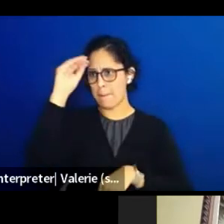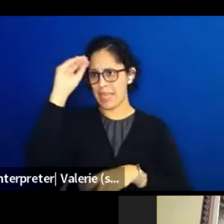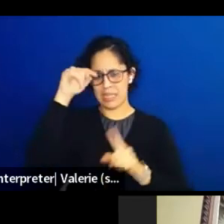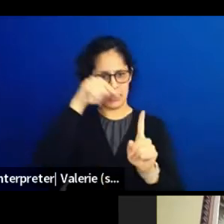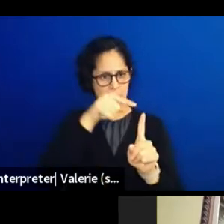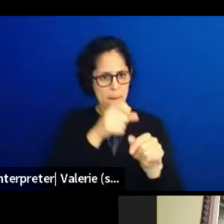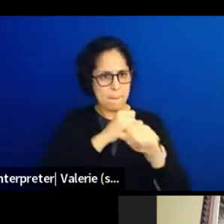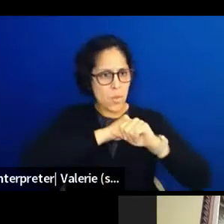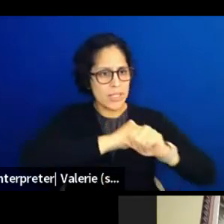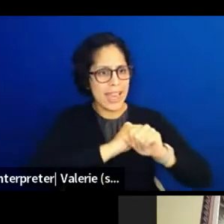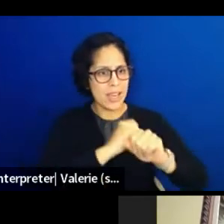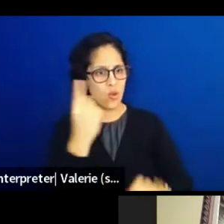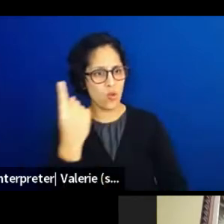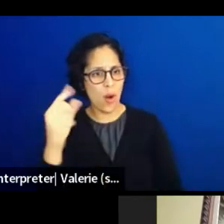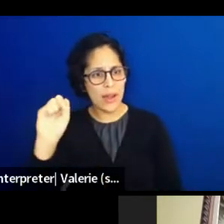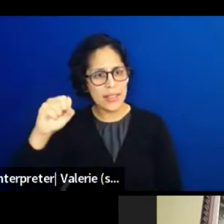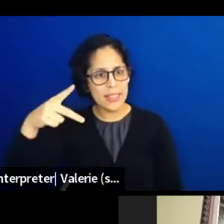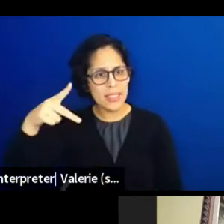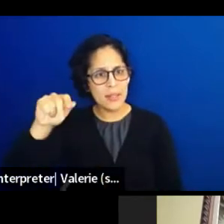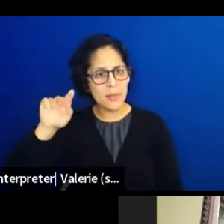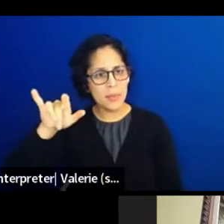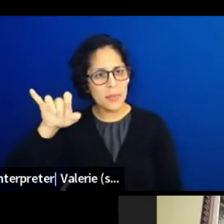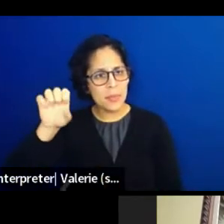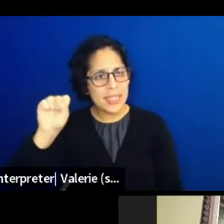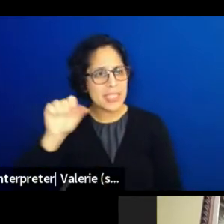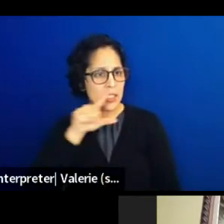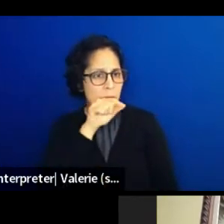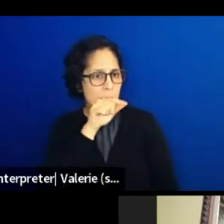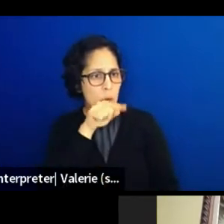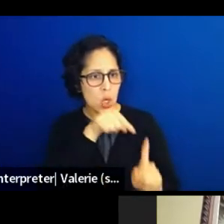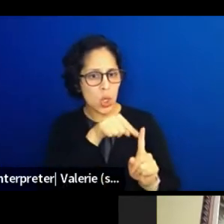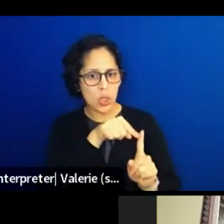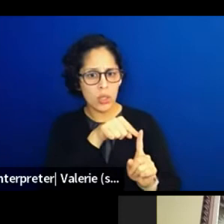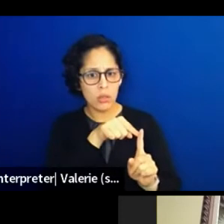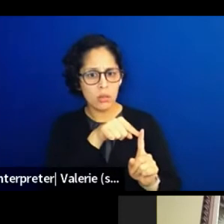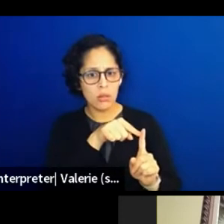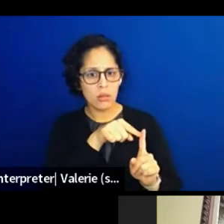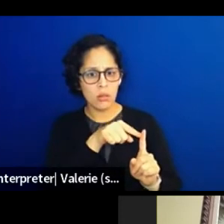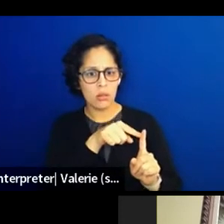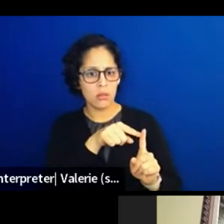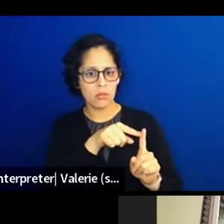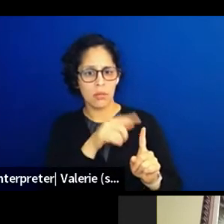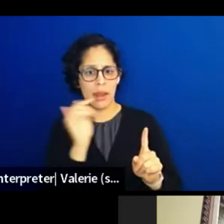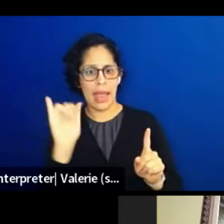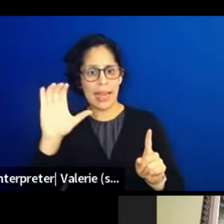the Cape Sable seaside sparrow, but that is a detriment to all the other species that need protection.